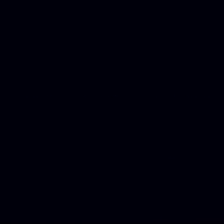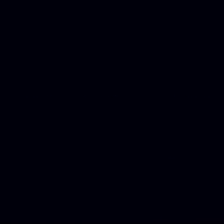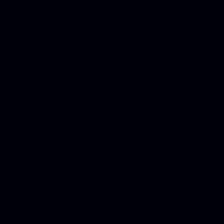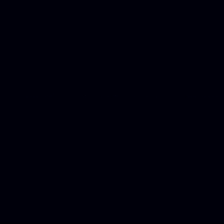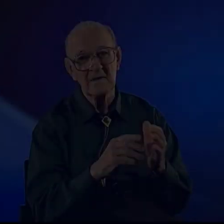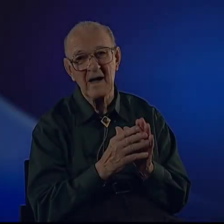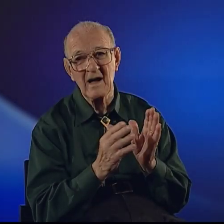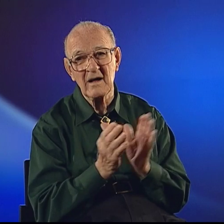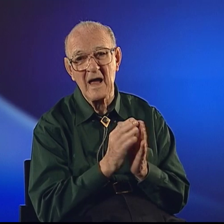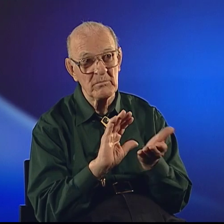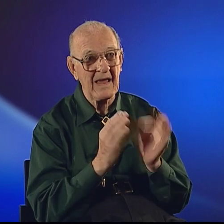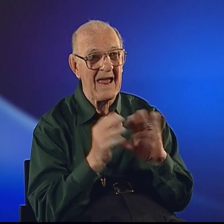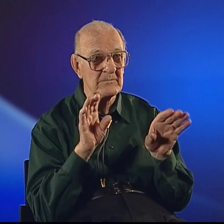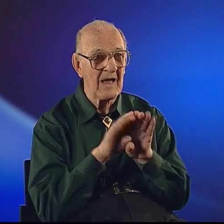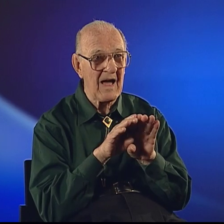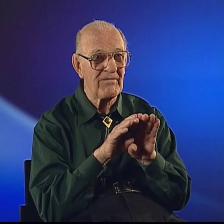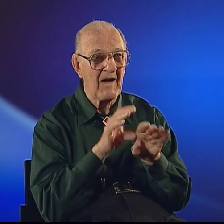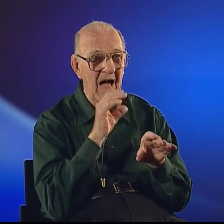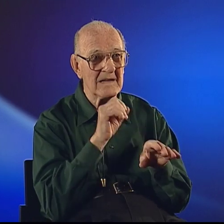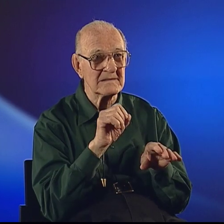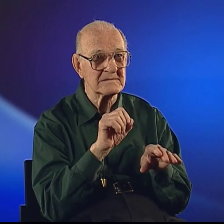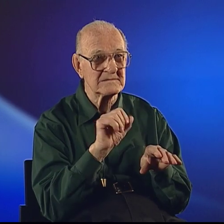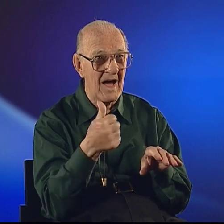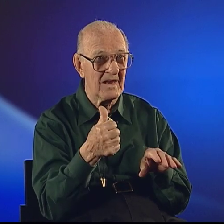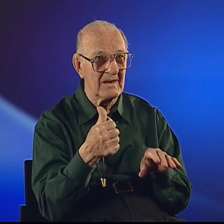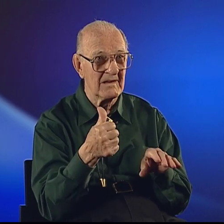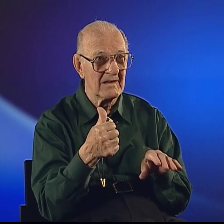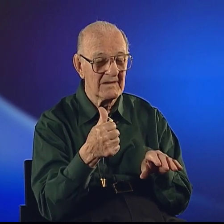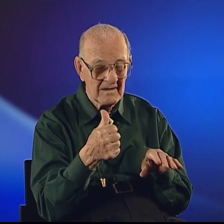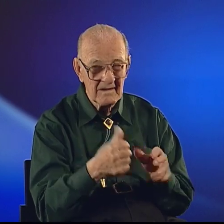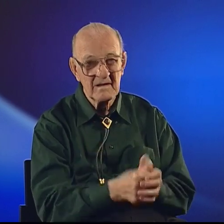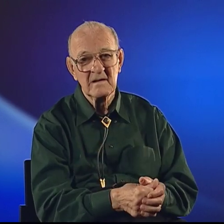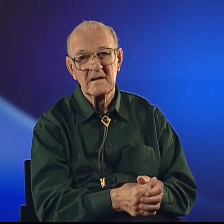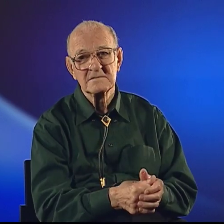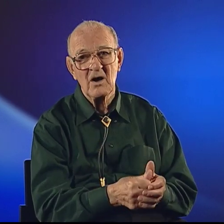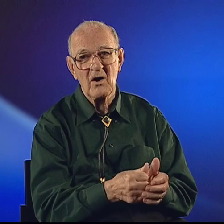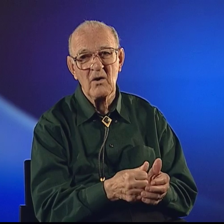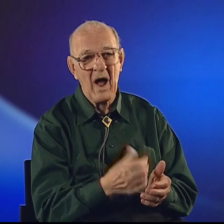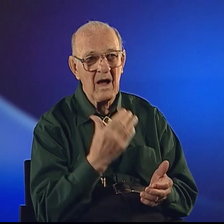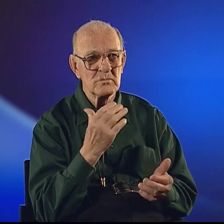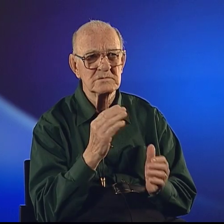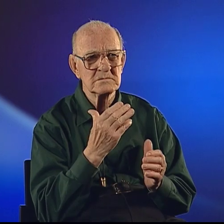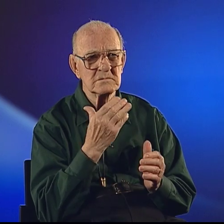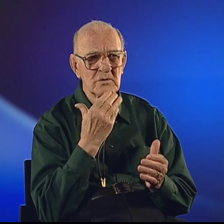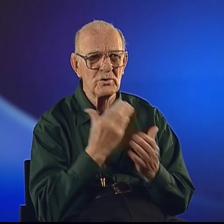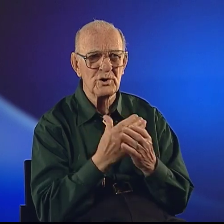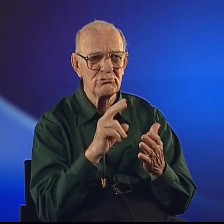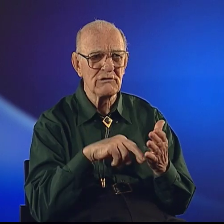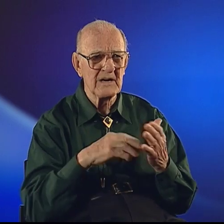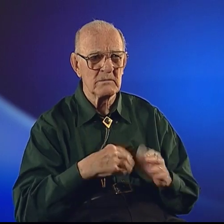I became deaf at ten, so, I was a good reader before that.